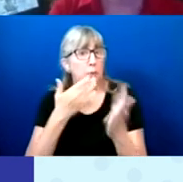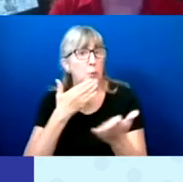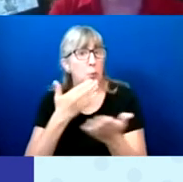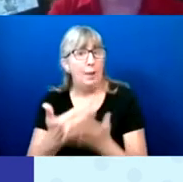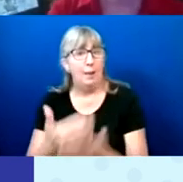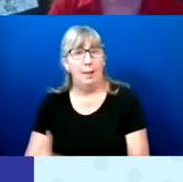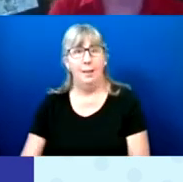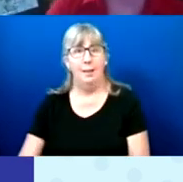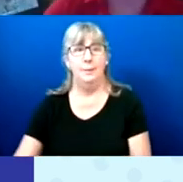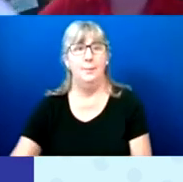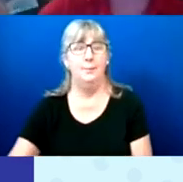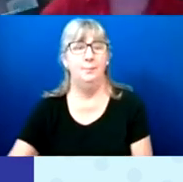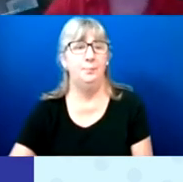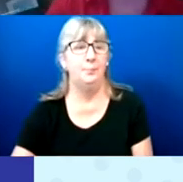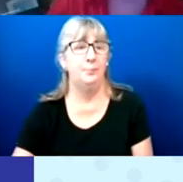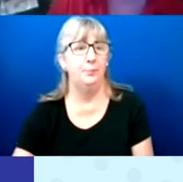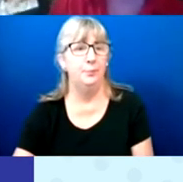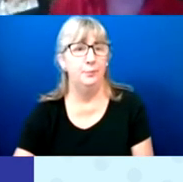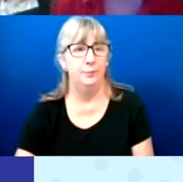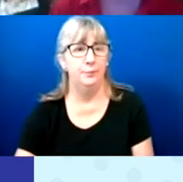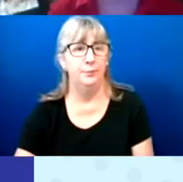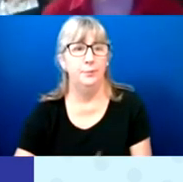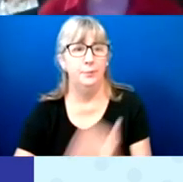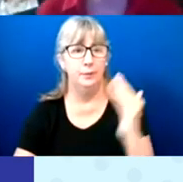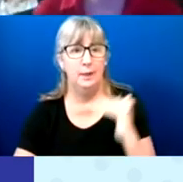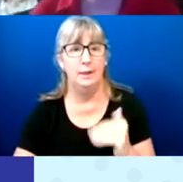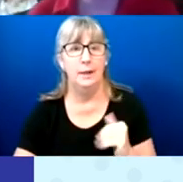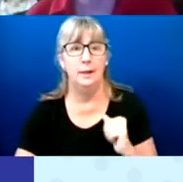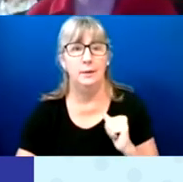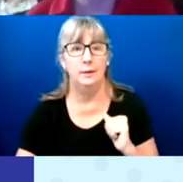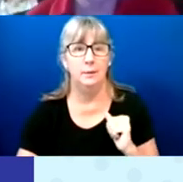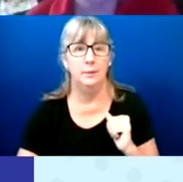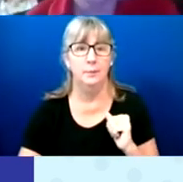Next slide, please.